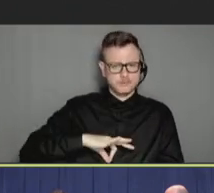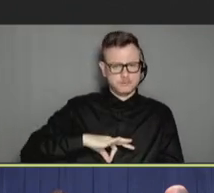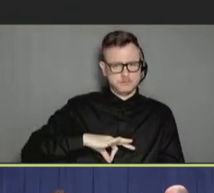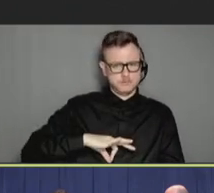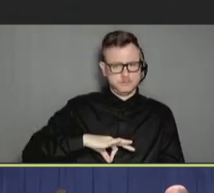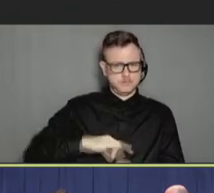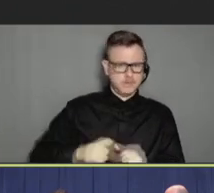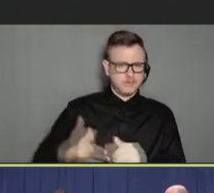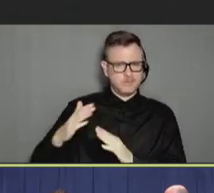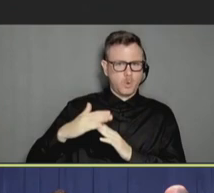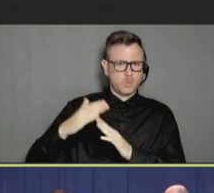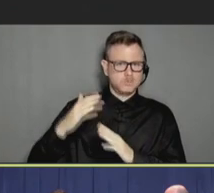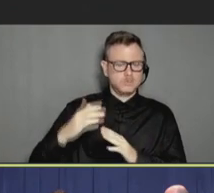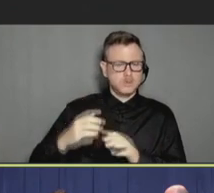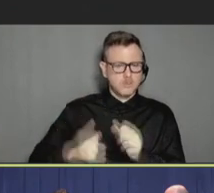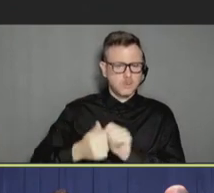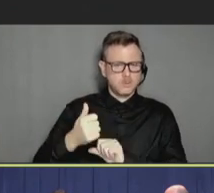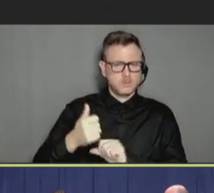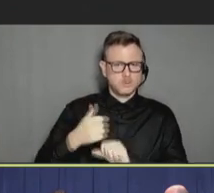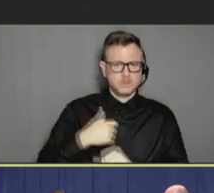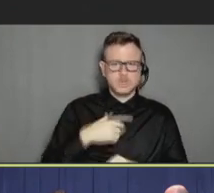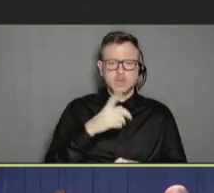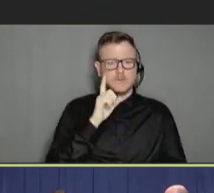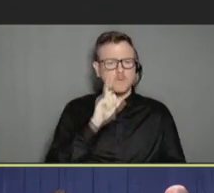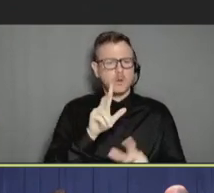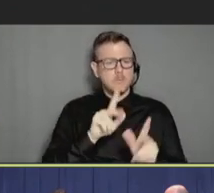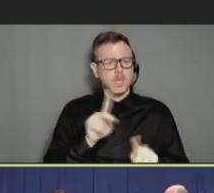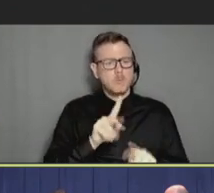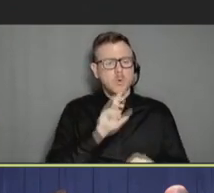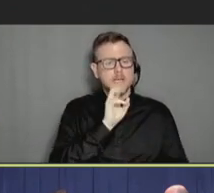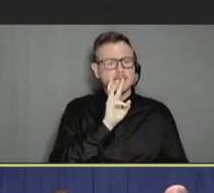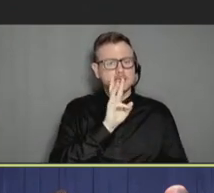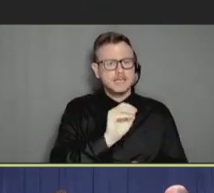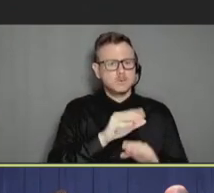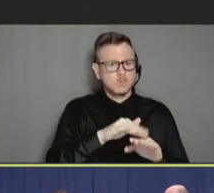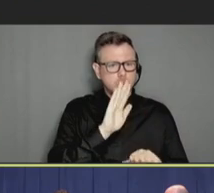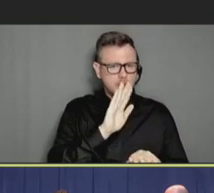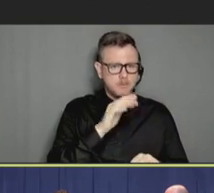we're going to get everybody who's 60 and above to be vaccinated is also not realistic,